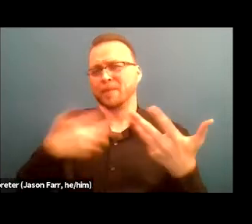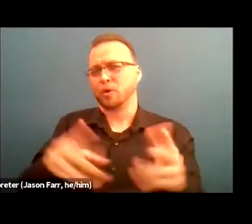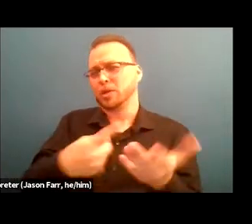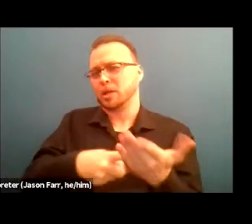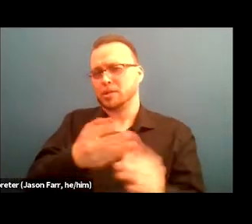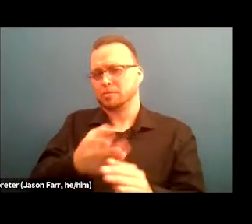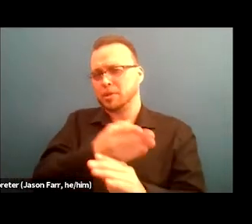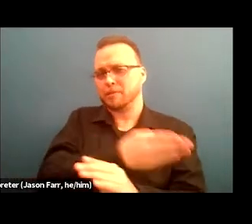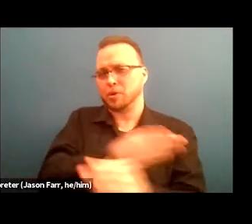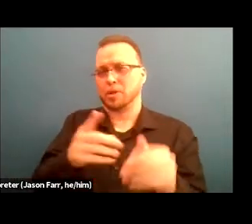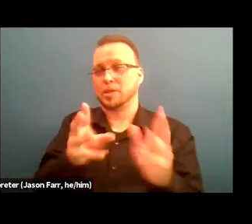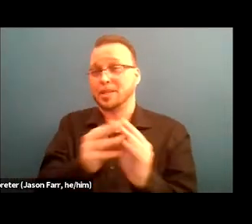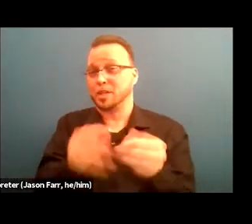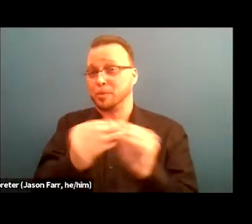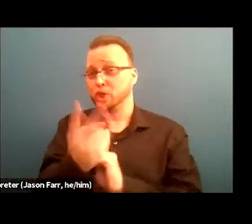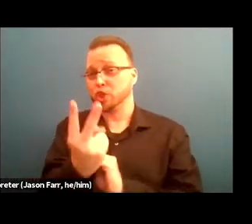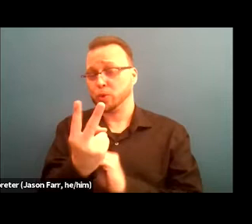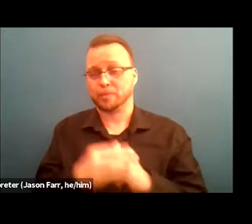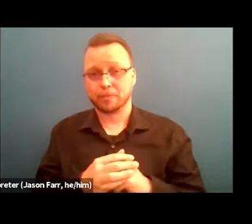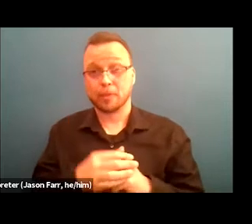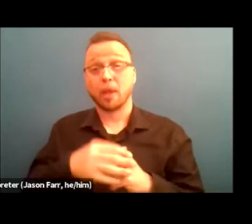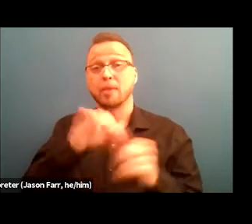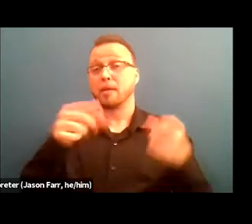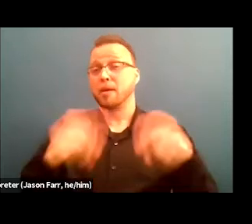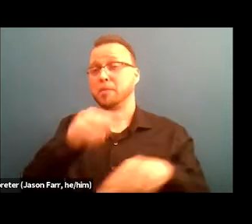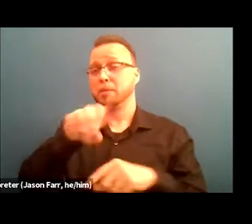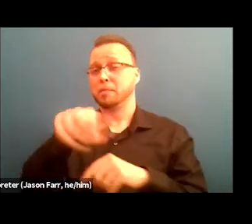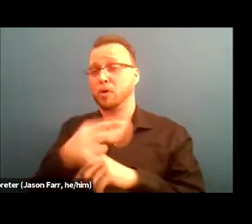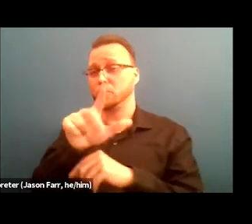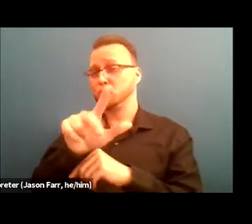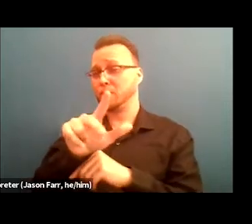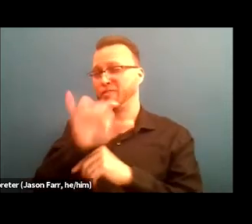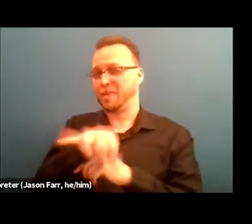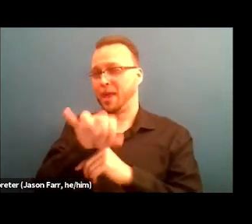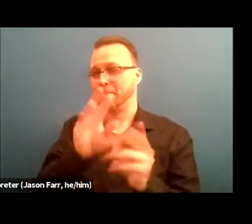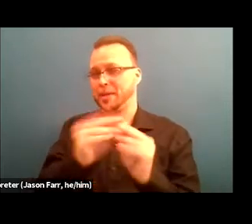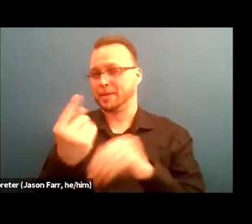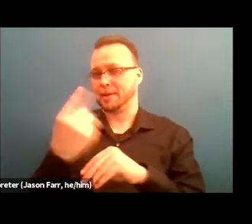So as a reminder, session two took place on March 23rd, and there's another reminder the recording and presentation